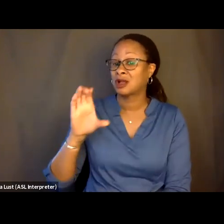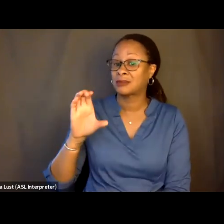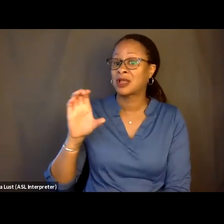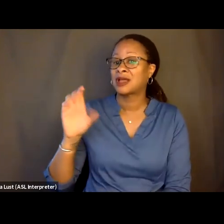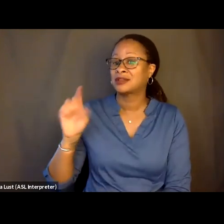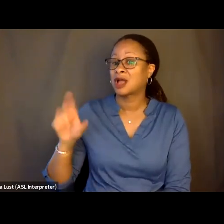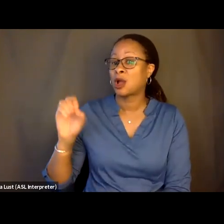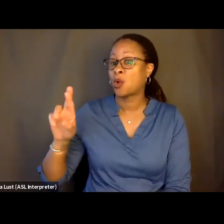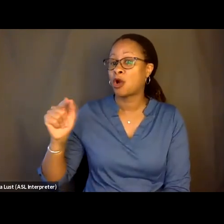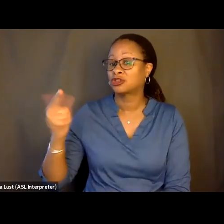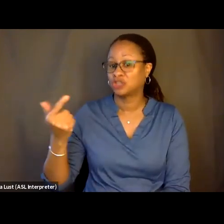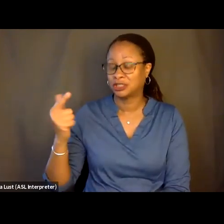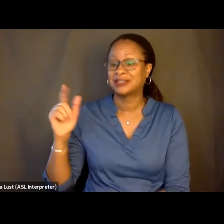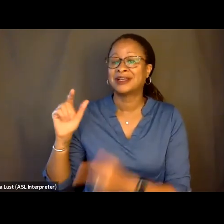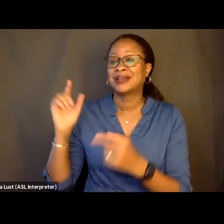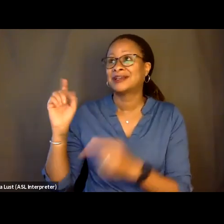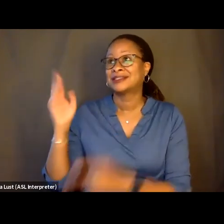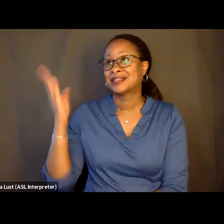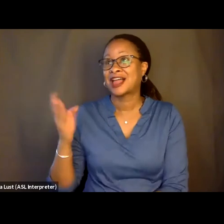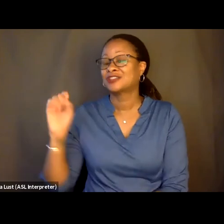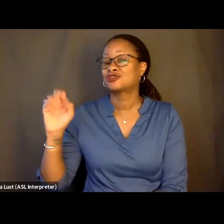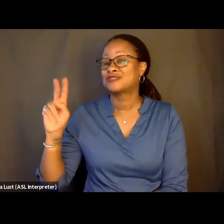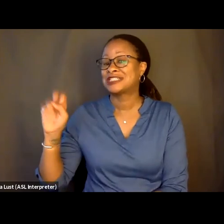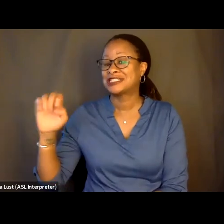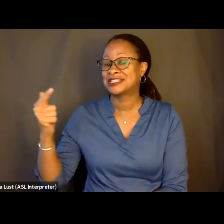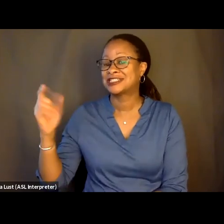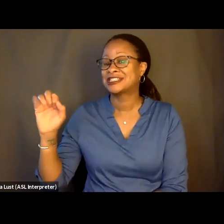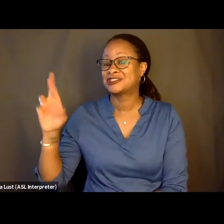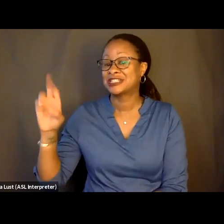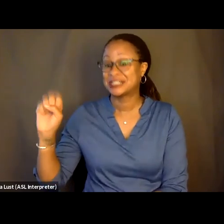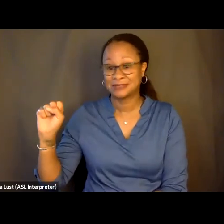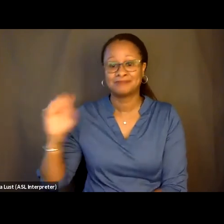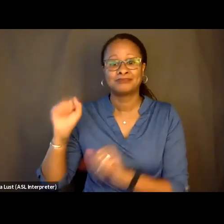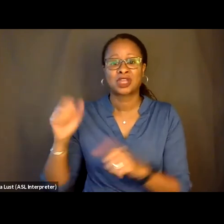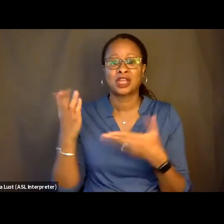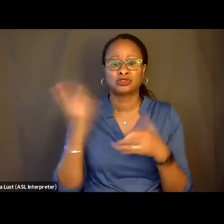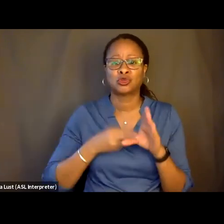You can also join us for more conversations like this that are open to the public.